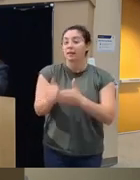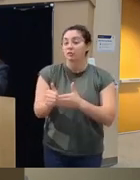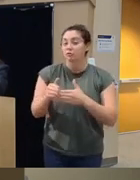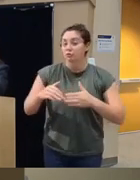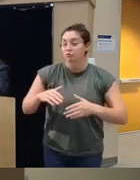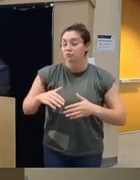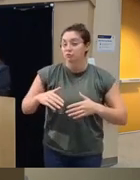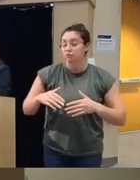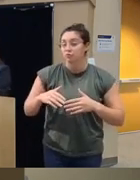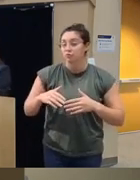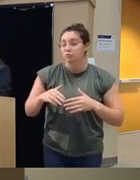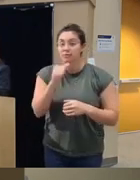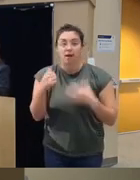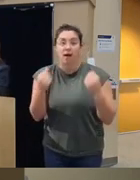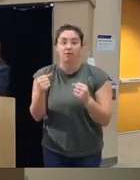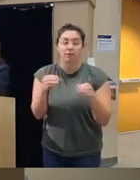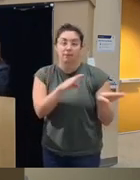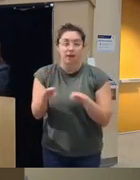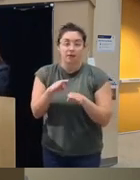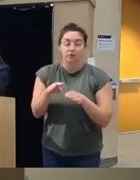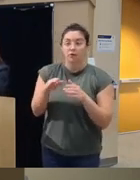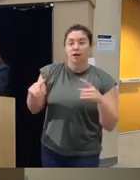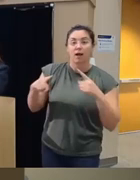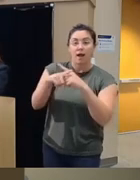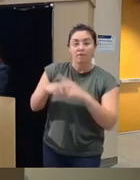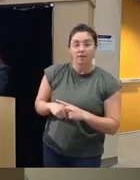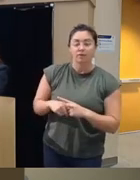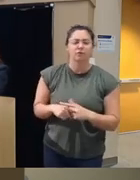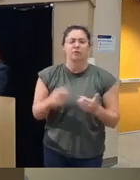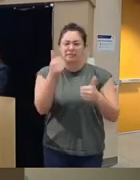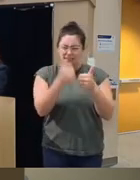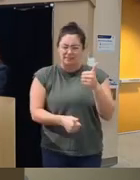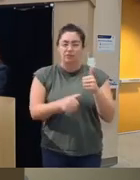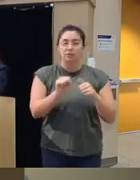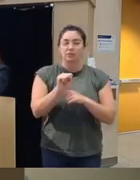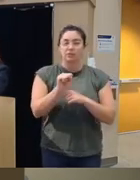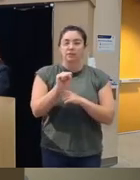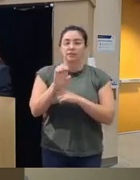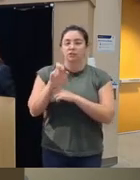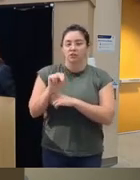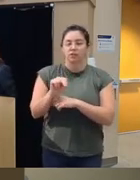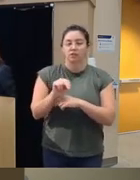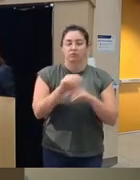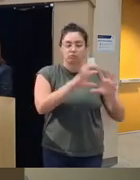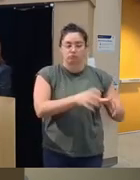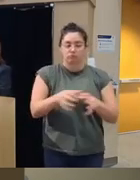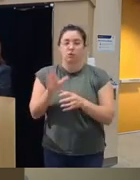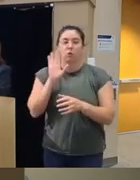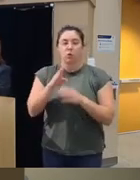unhealthy and unhealthy conflict so each session just like CBT it educates on the behavior when